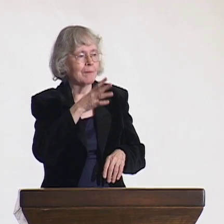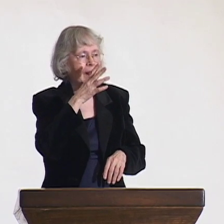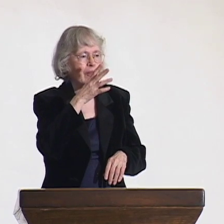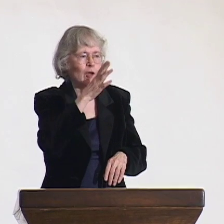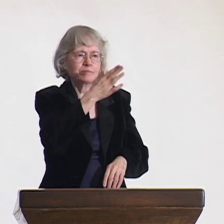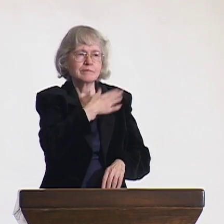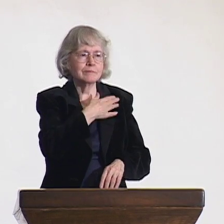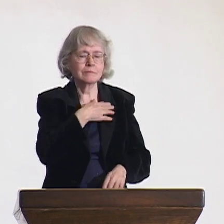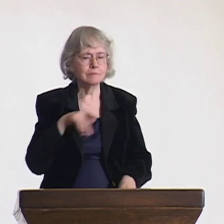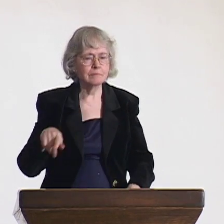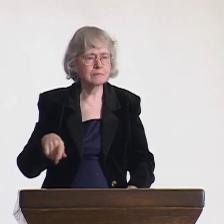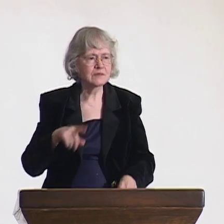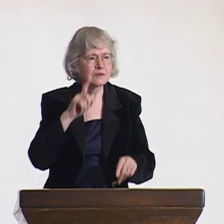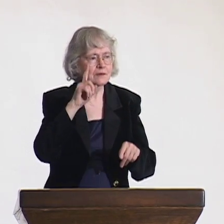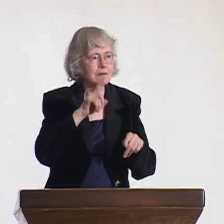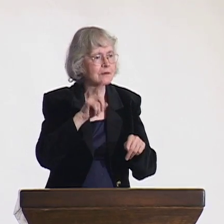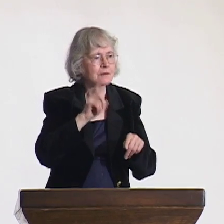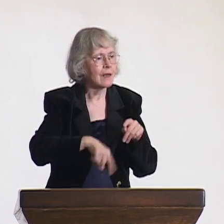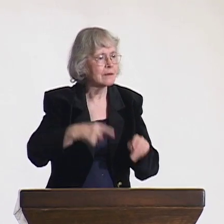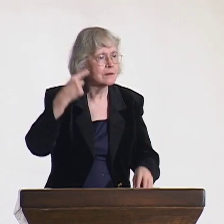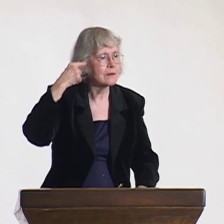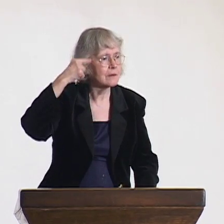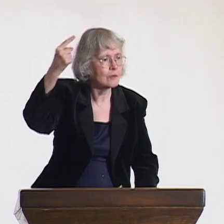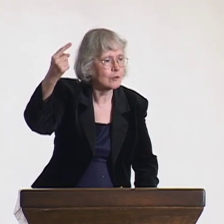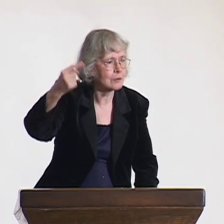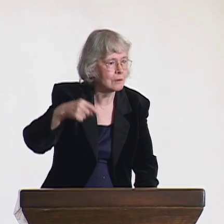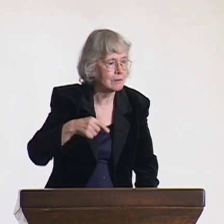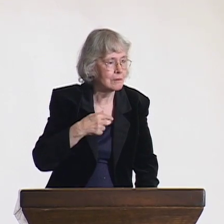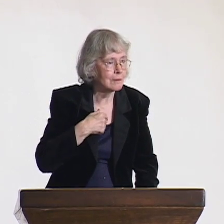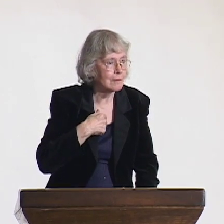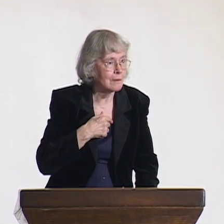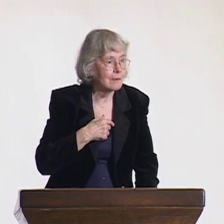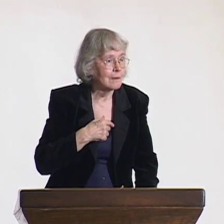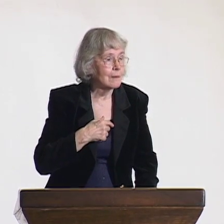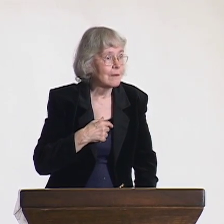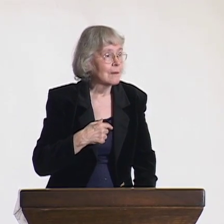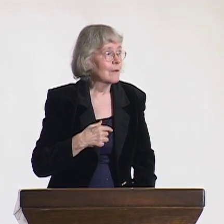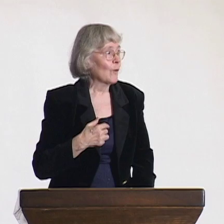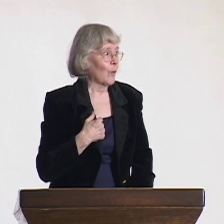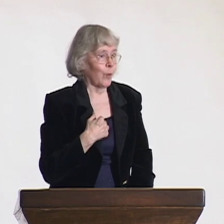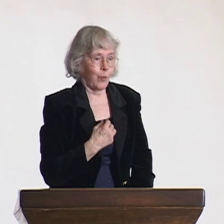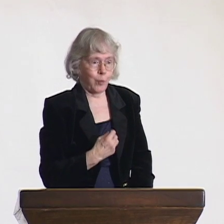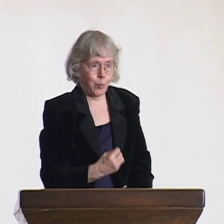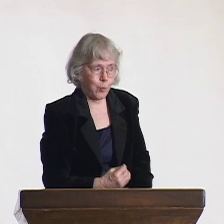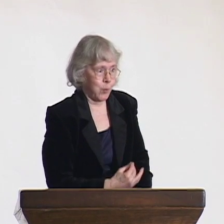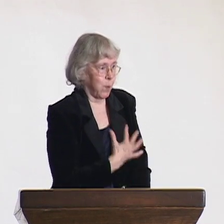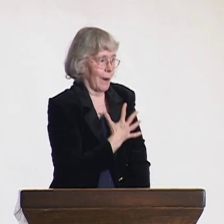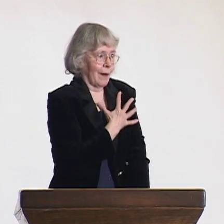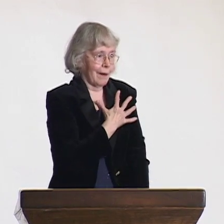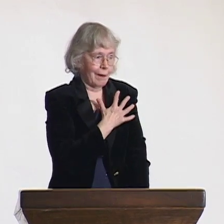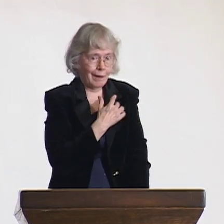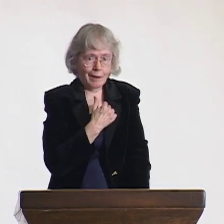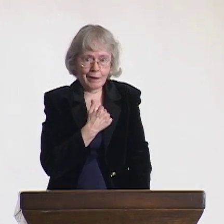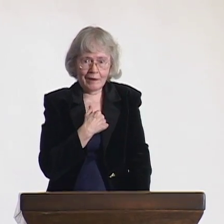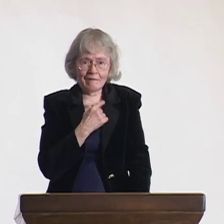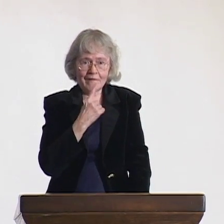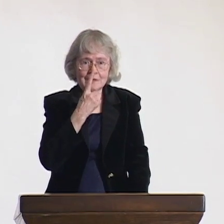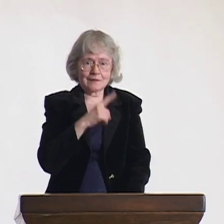I realized she could not hear... and I figured out then that I couldn't hear, either.